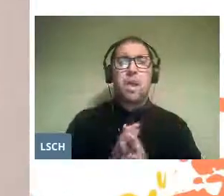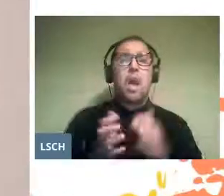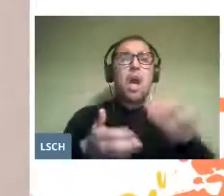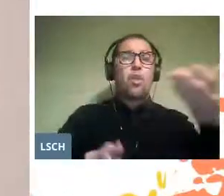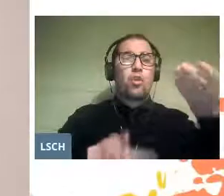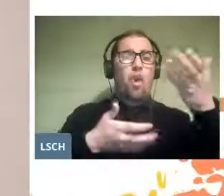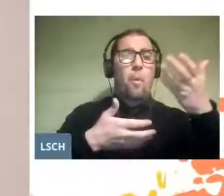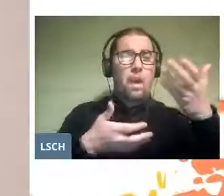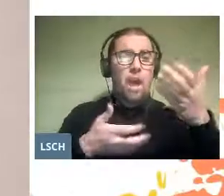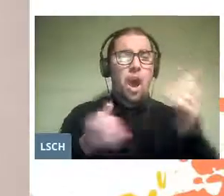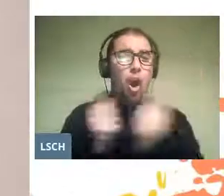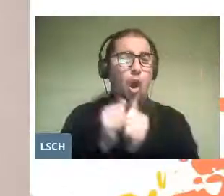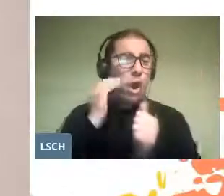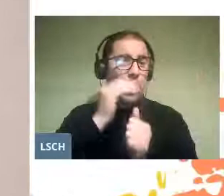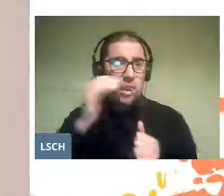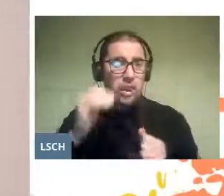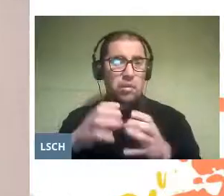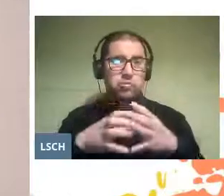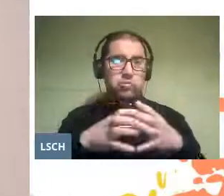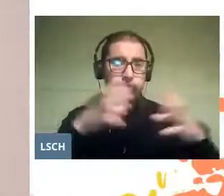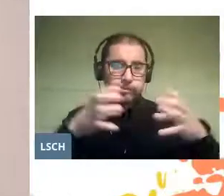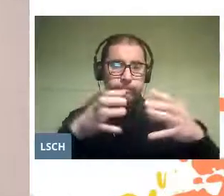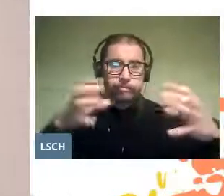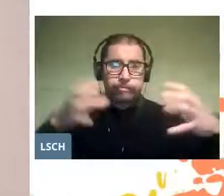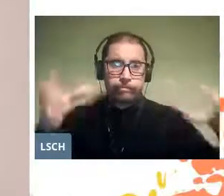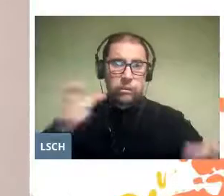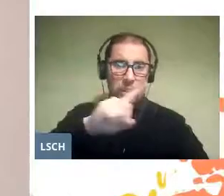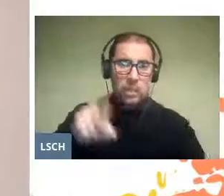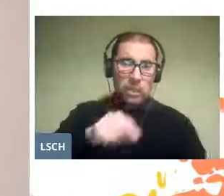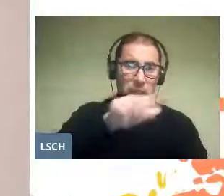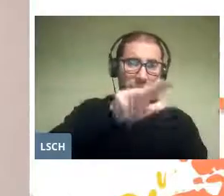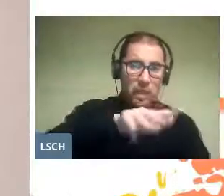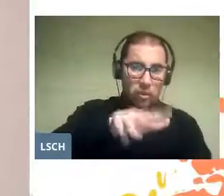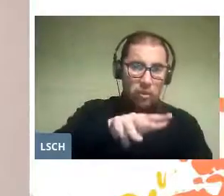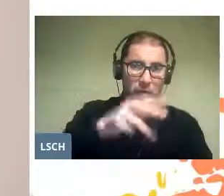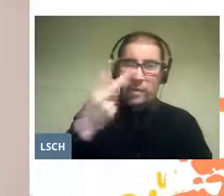began to grow during the 19th and 20th centuries.